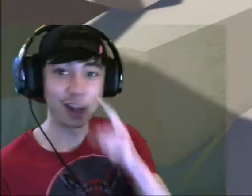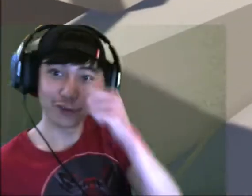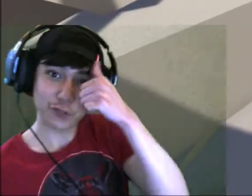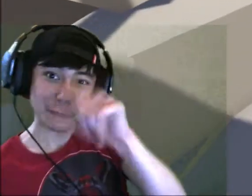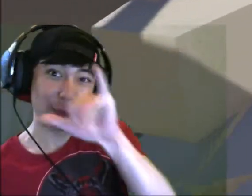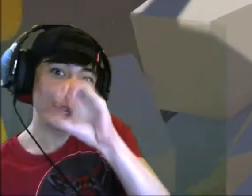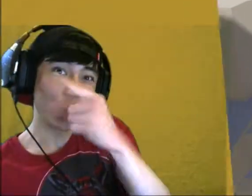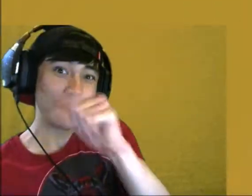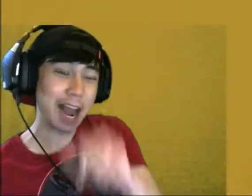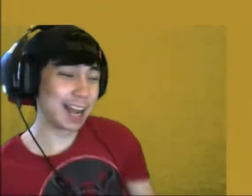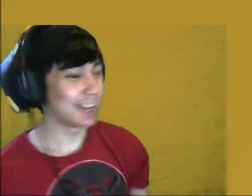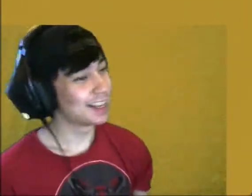Remember "Yoga"